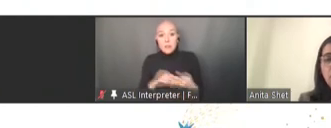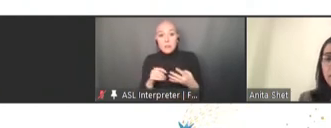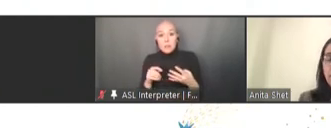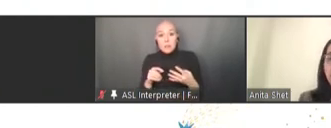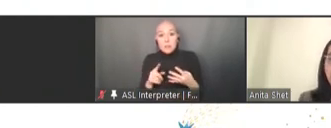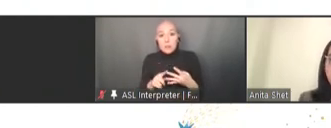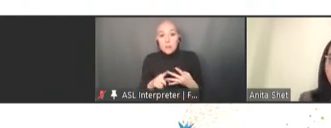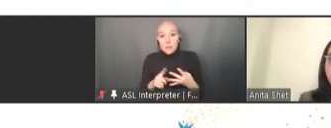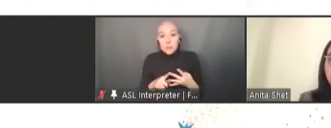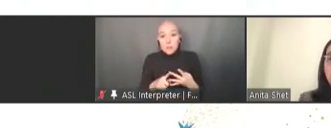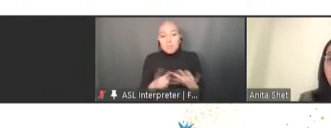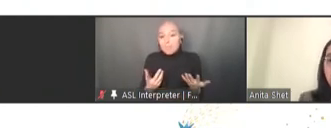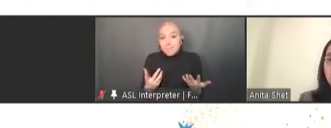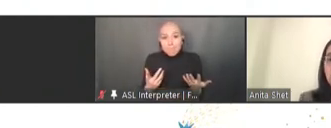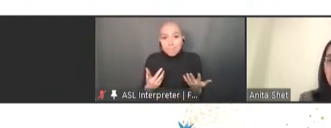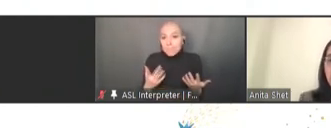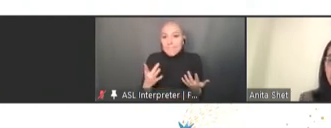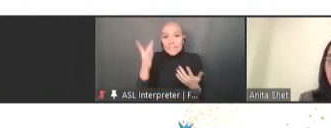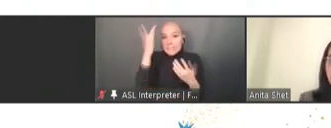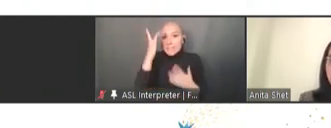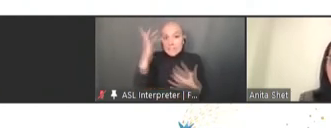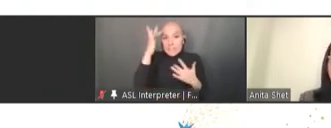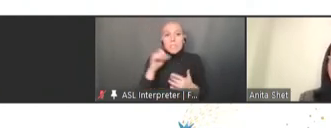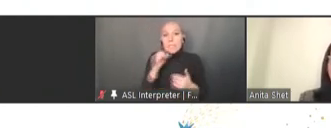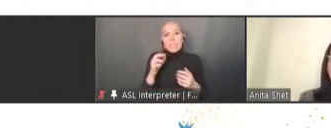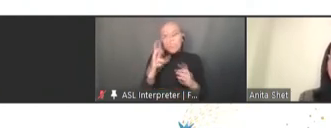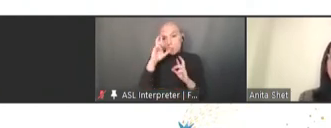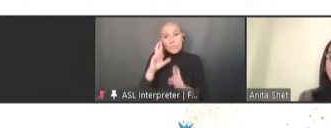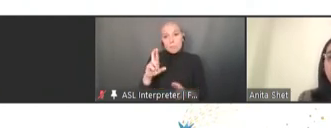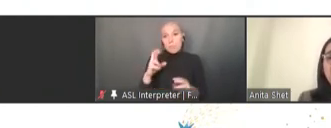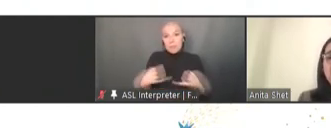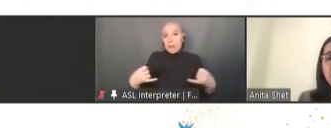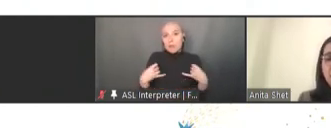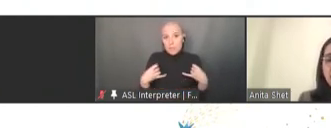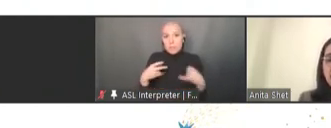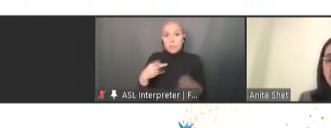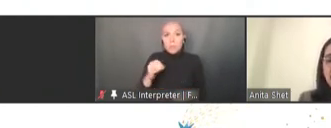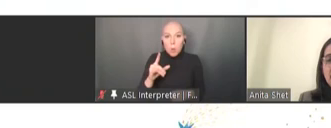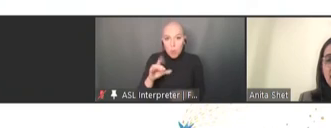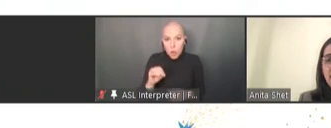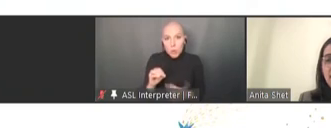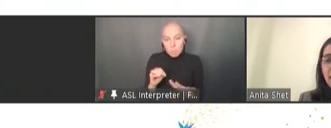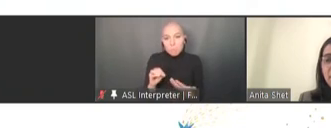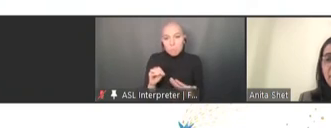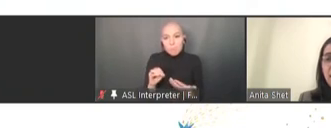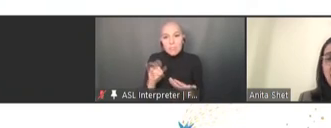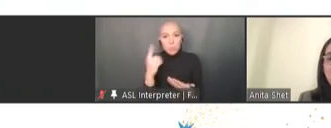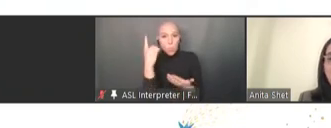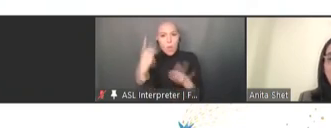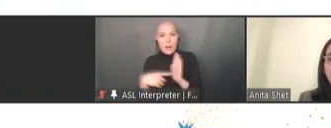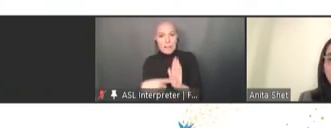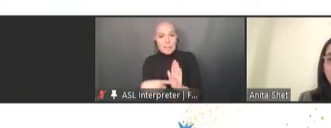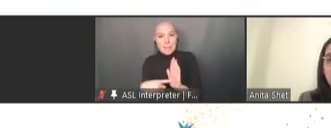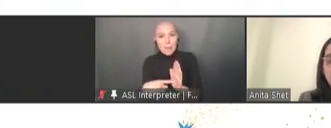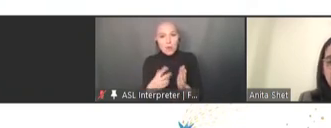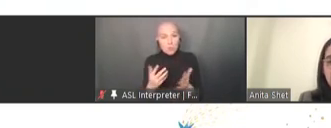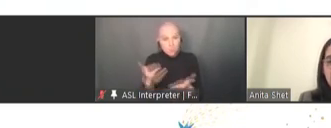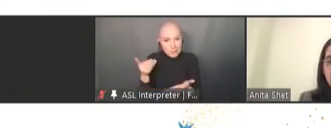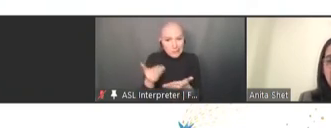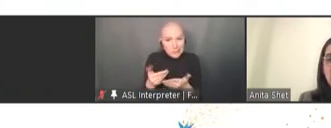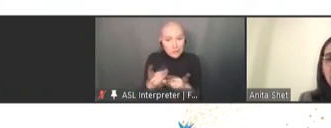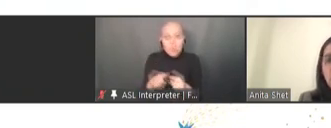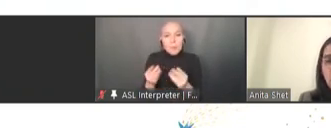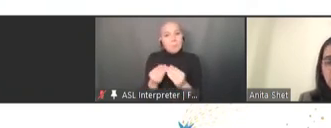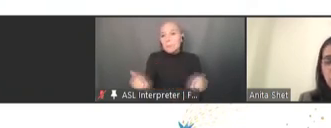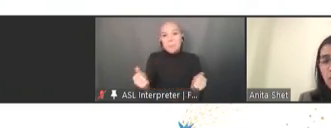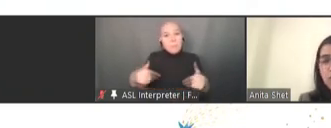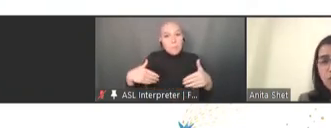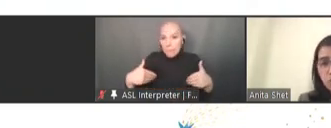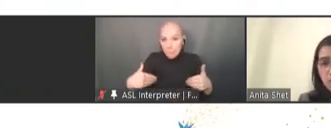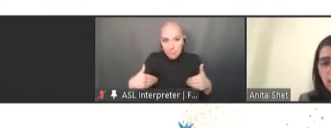an infection we really want to eradicate. Third is that the viruses evolve, and we all know that,